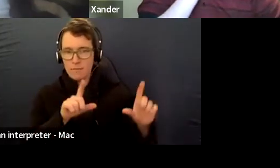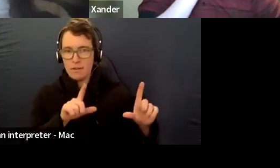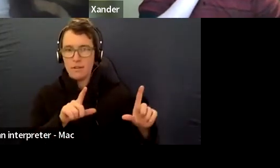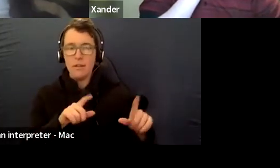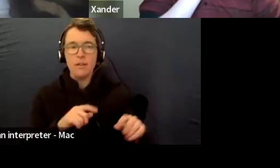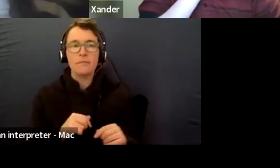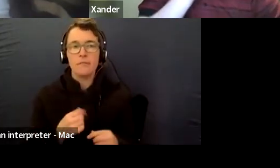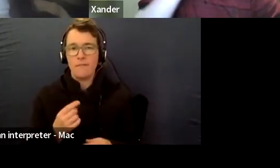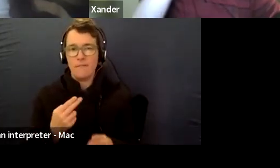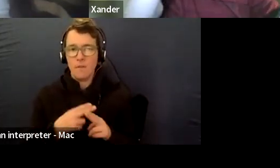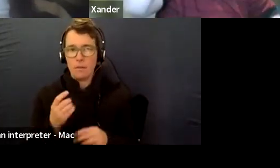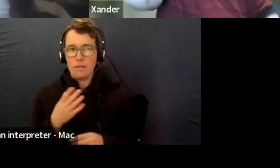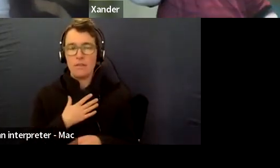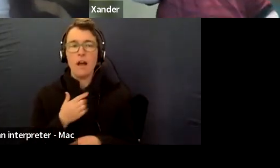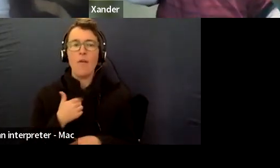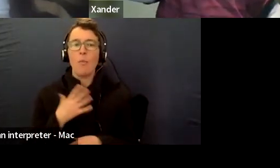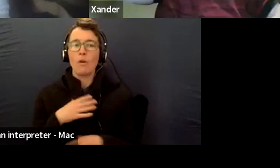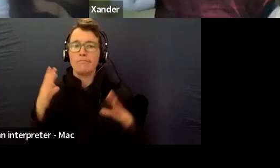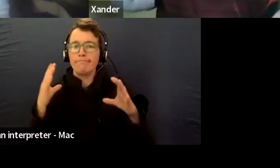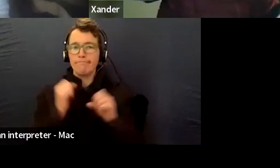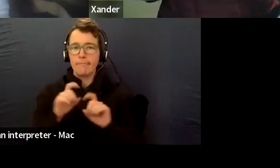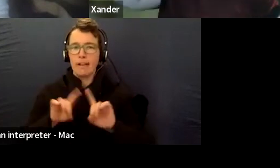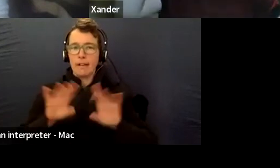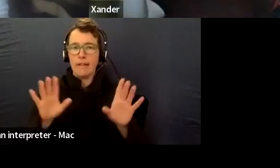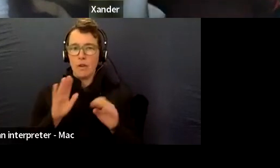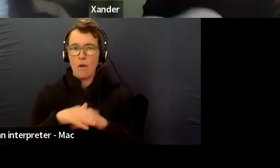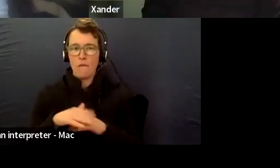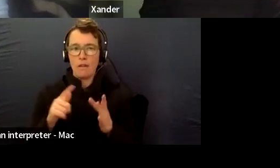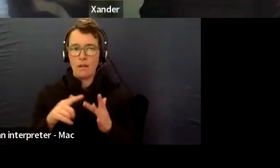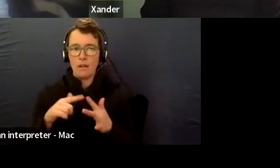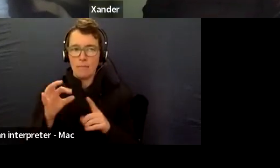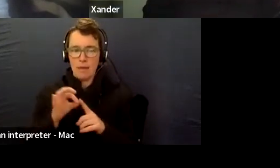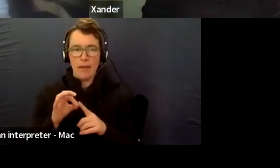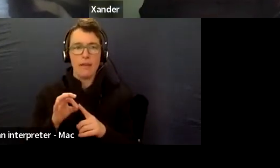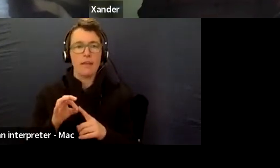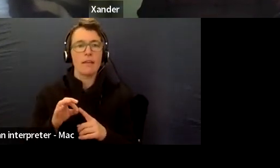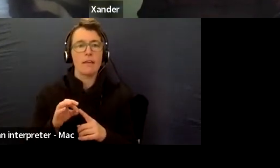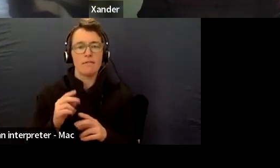in a way, set the story straight on what Daniel was saying in regards to IPS and things like that.